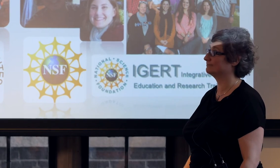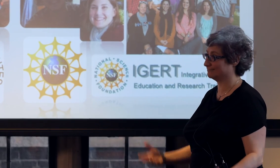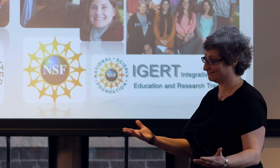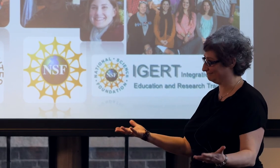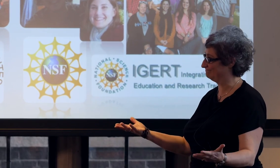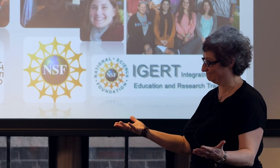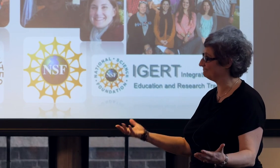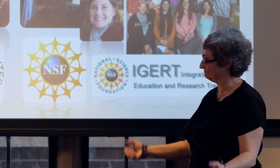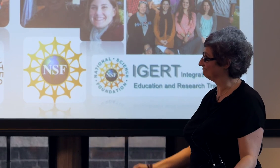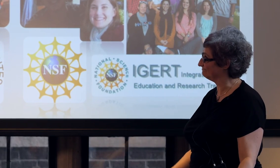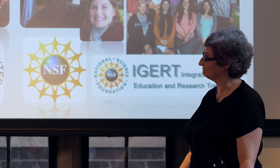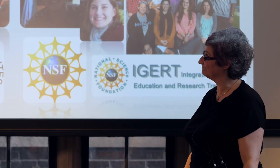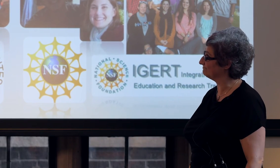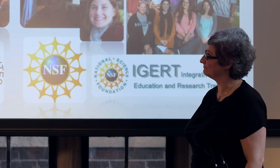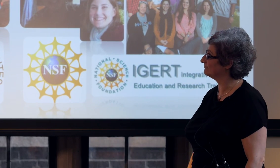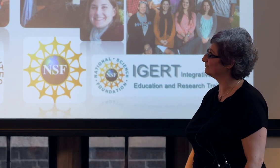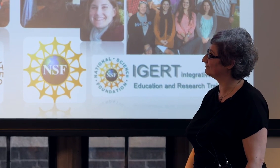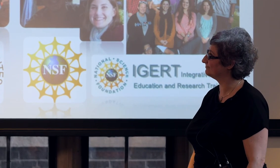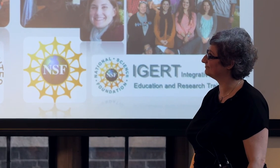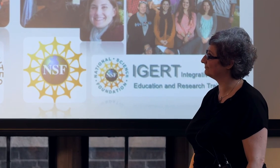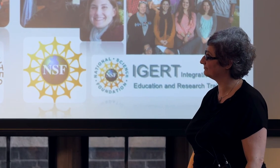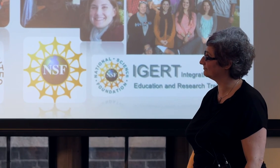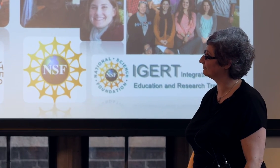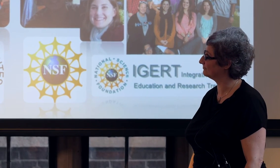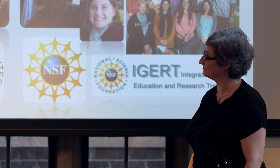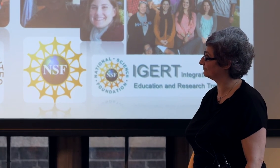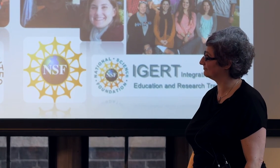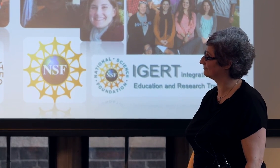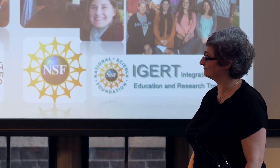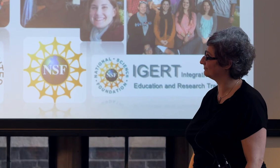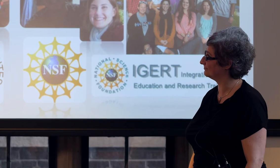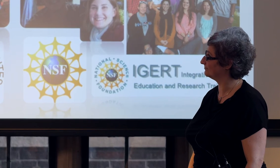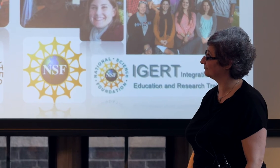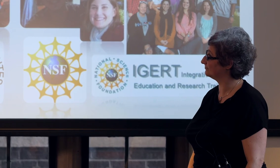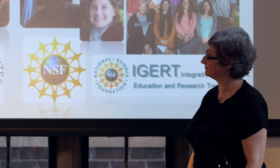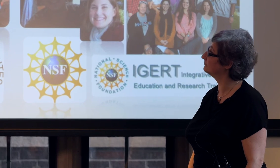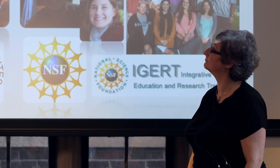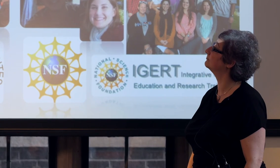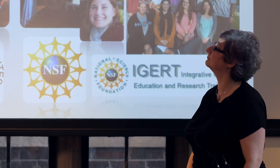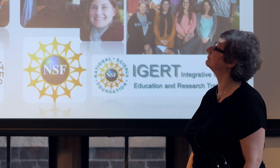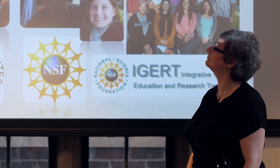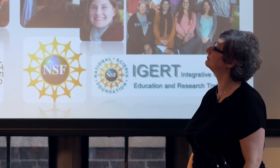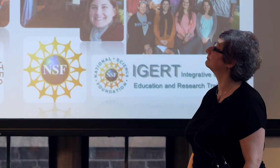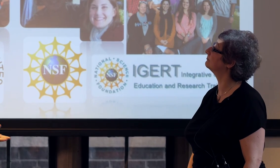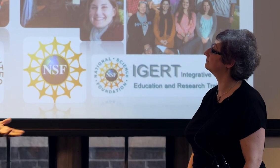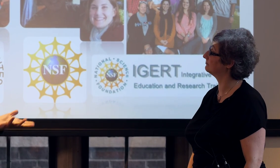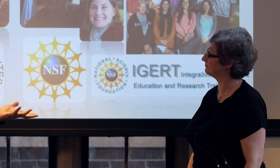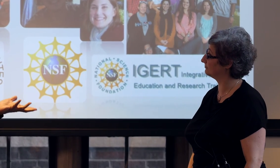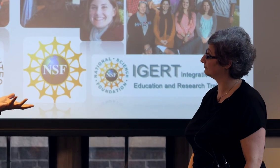where does that come from and how does it become the eye gaze, the literate relationship,